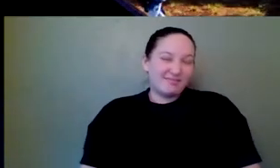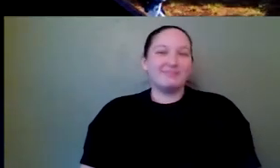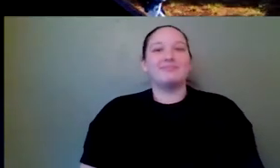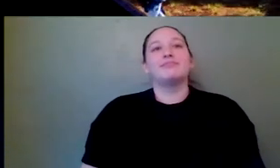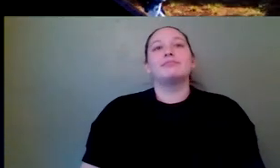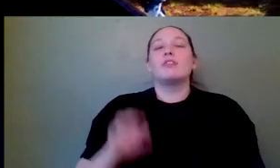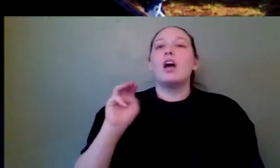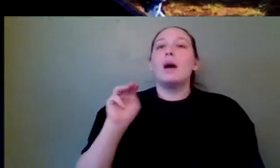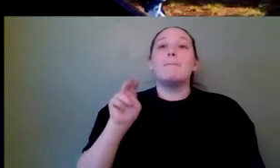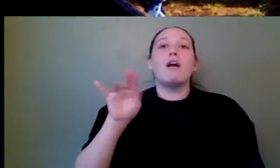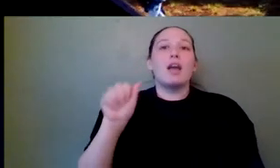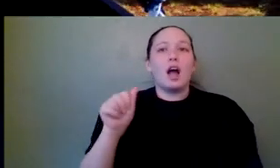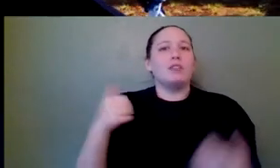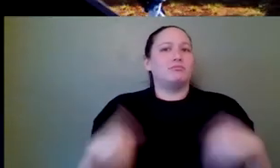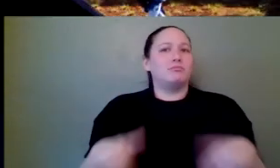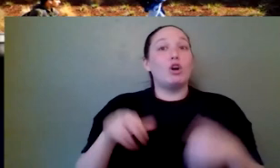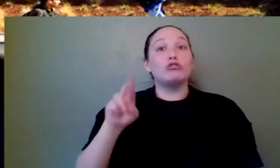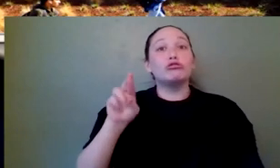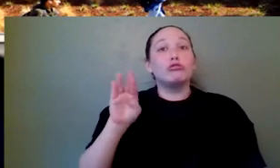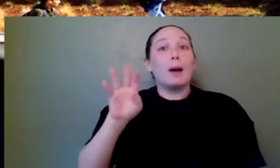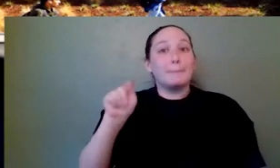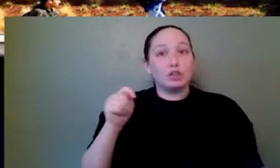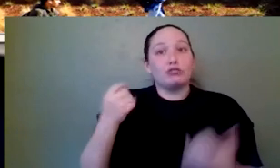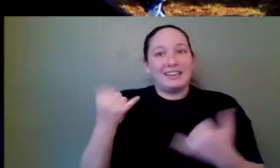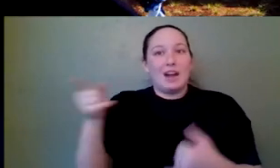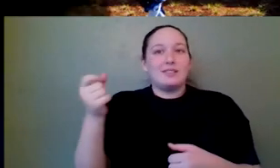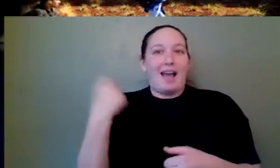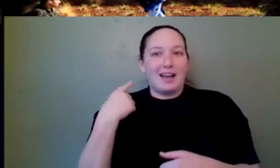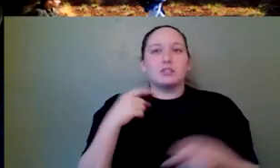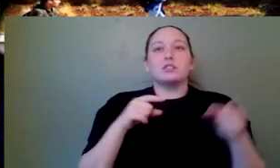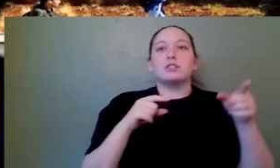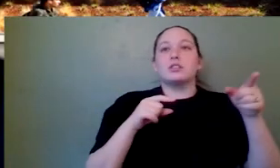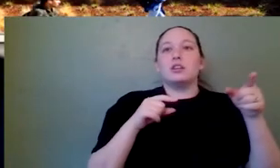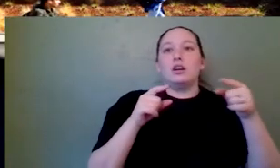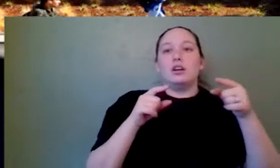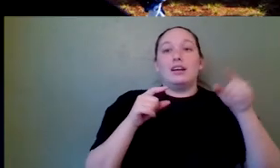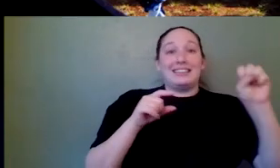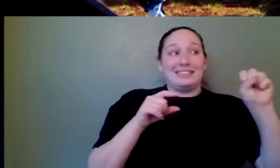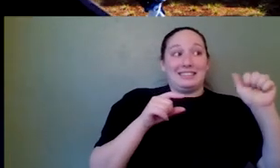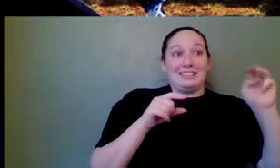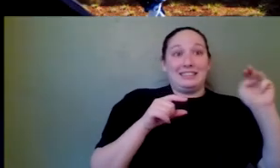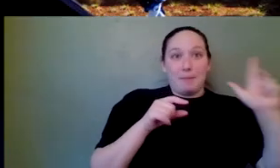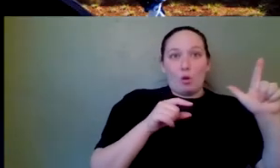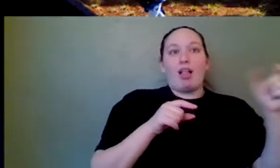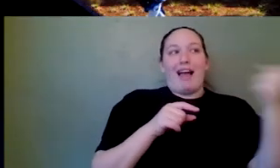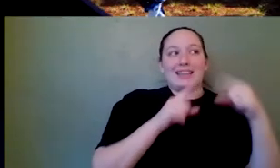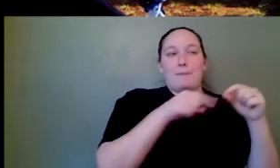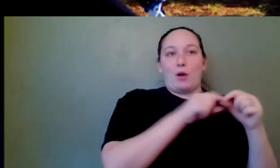Let's see if Robert is asking contrasty, same question, a similar question was about software. Are there things and Robert, you might need to